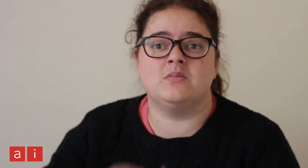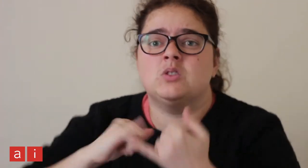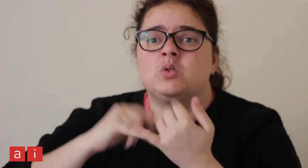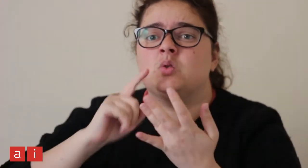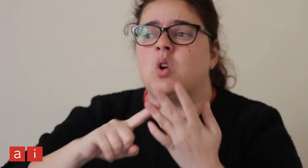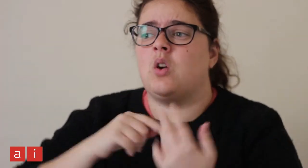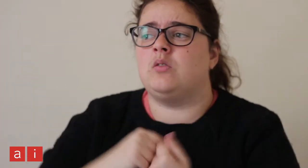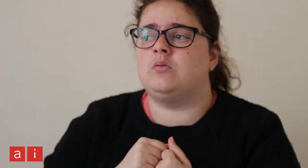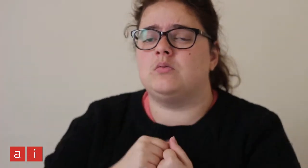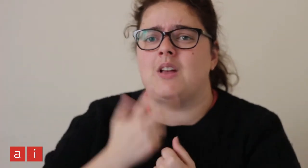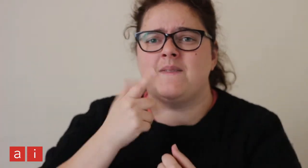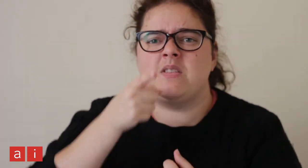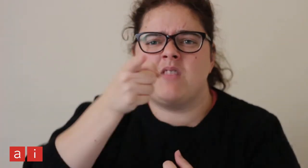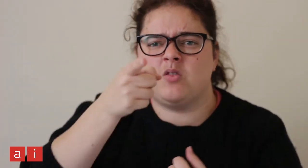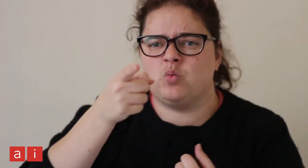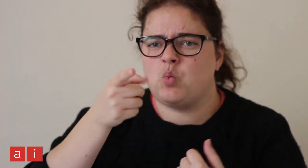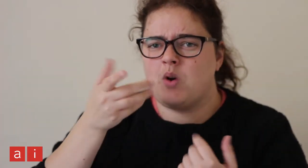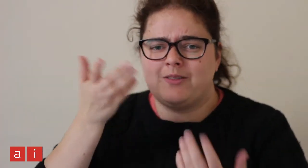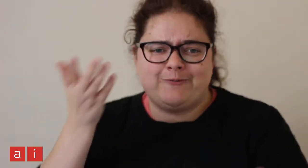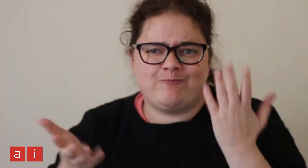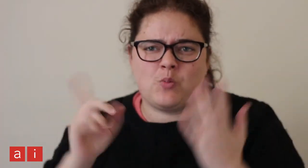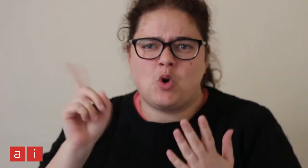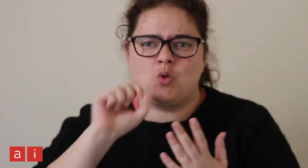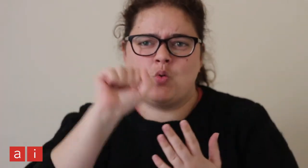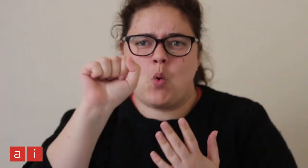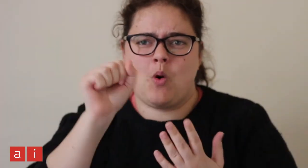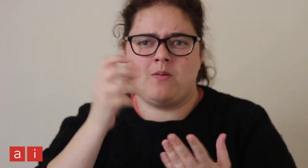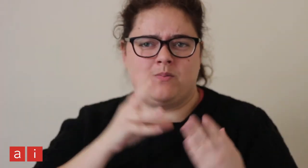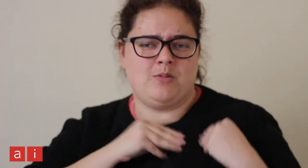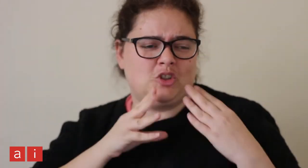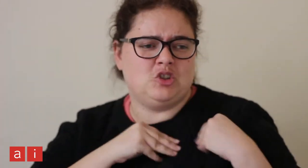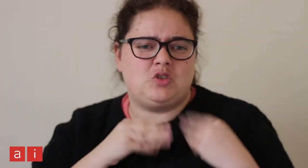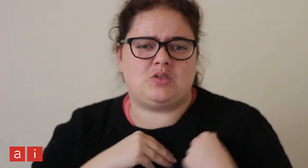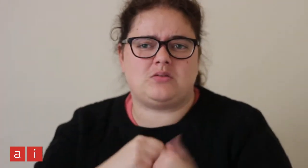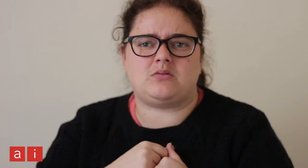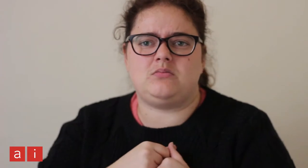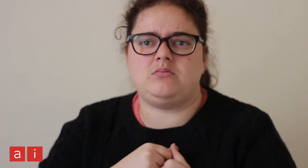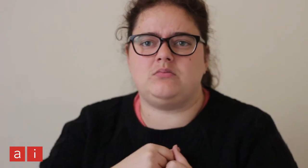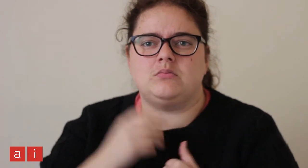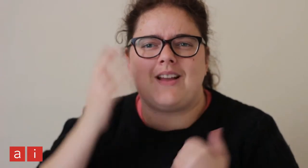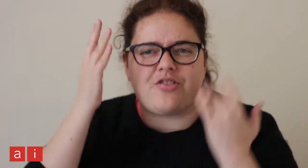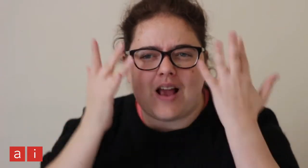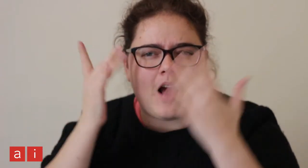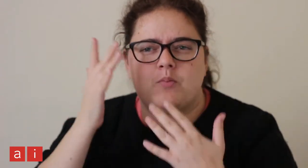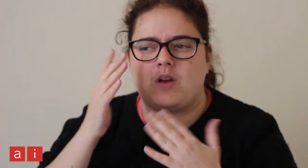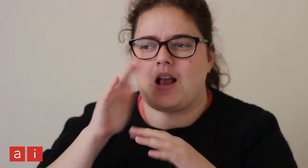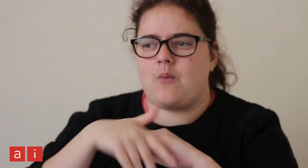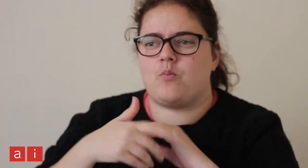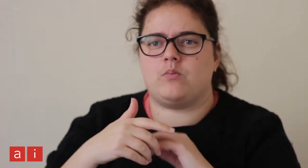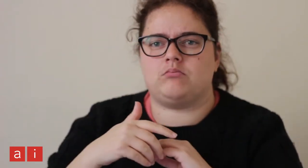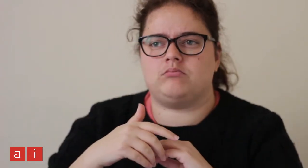If you're unsure of what your passions are, think about...